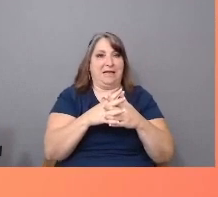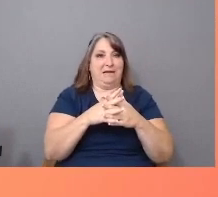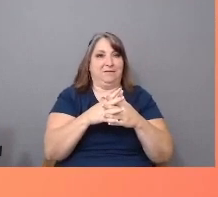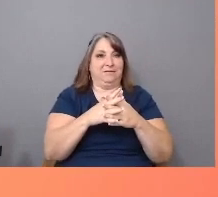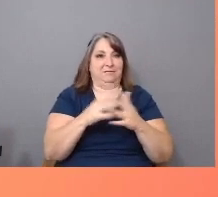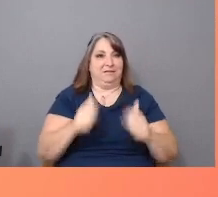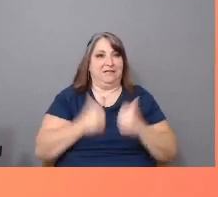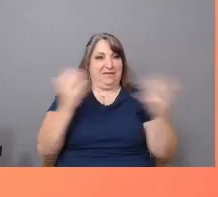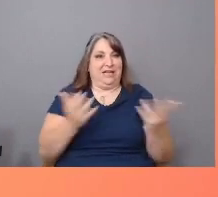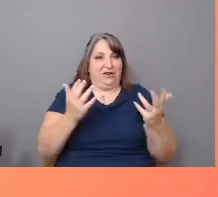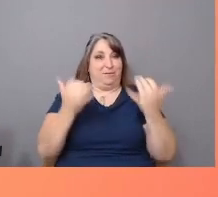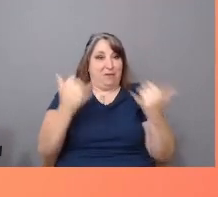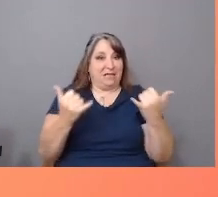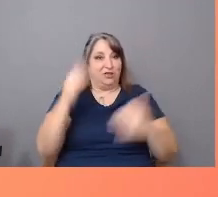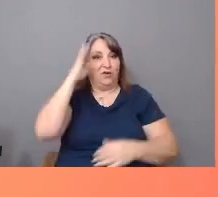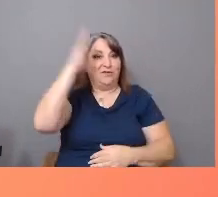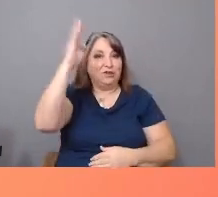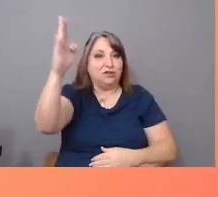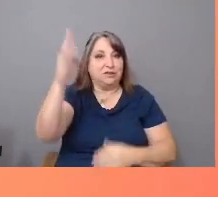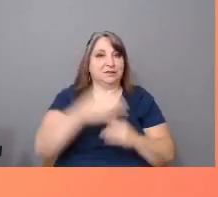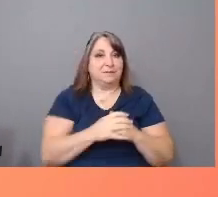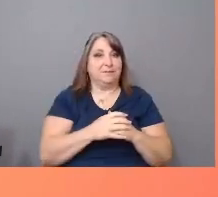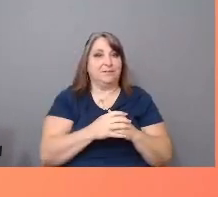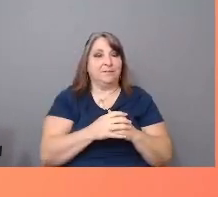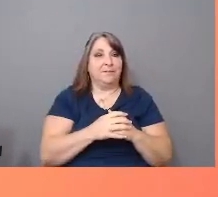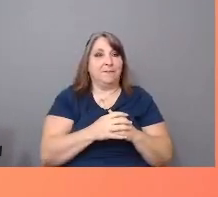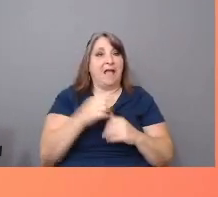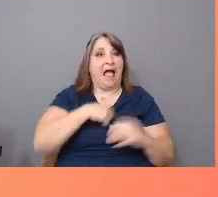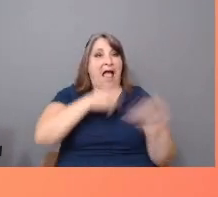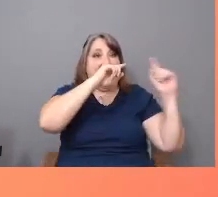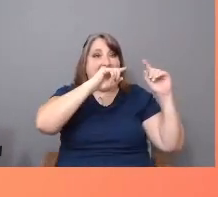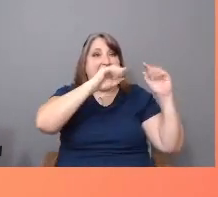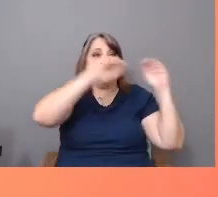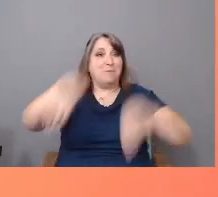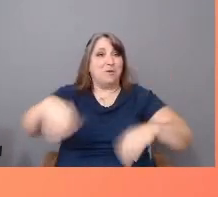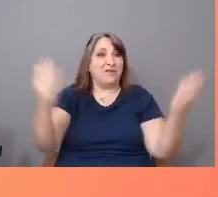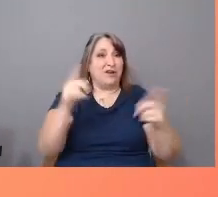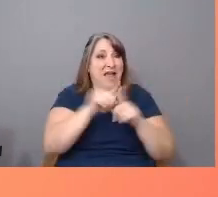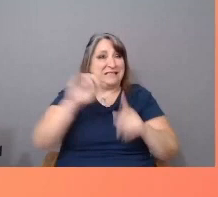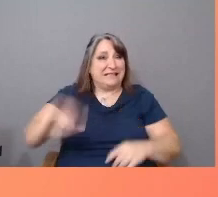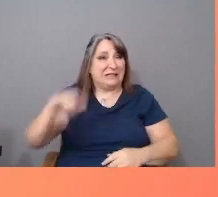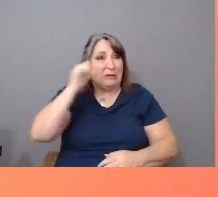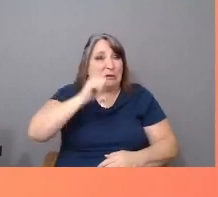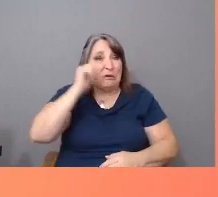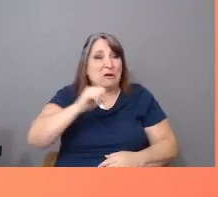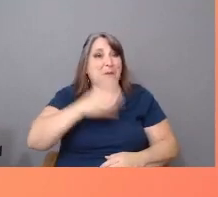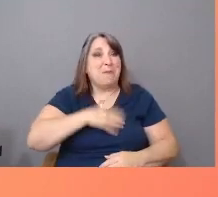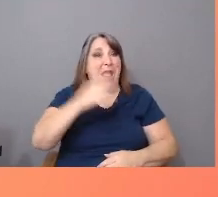Although I immigrated here as a child, my great grandmother was born in the most diverse city in America--